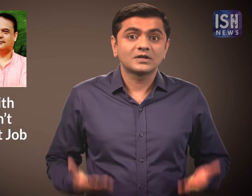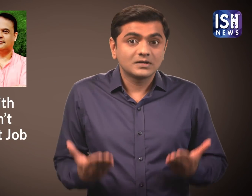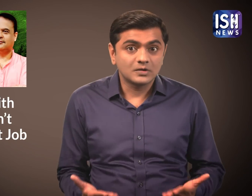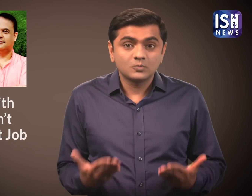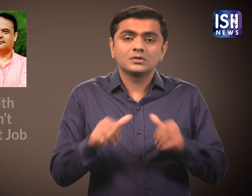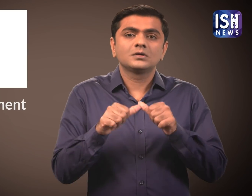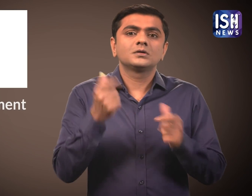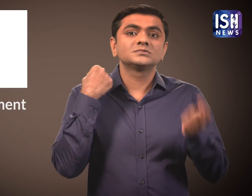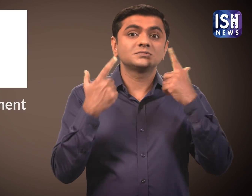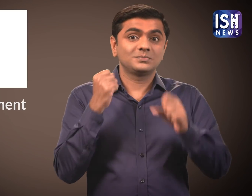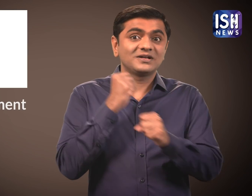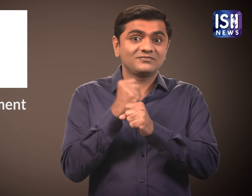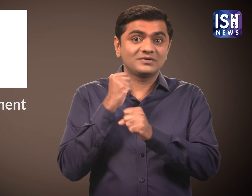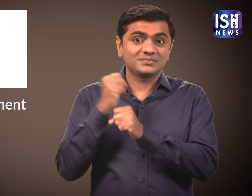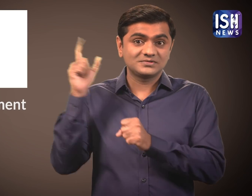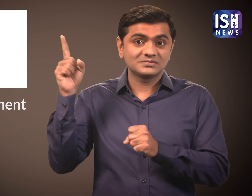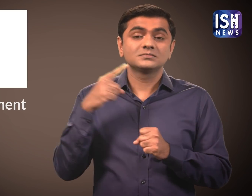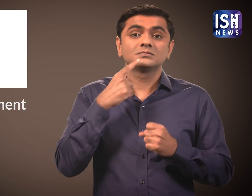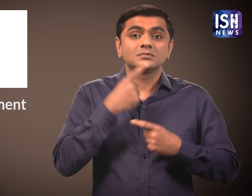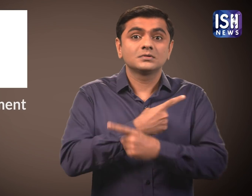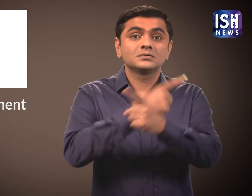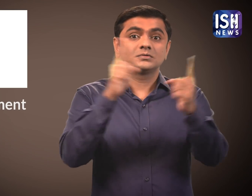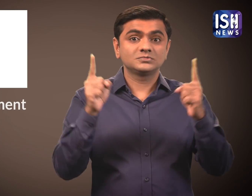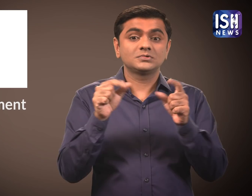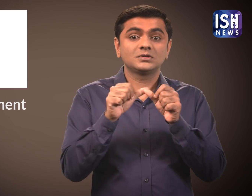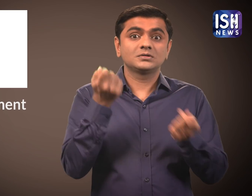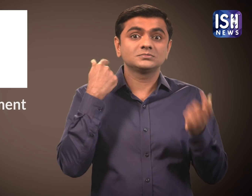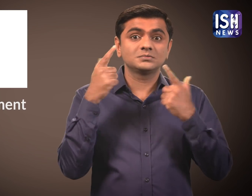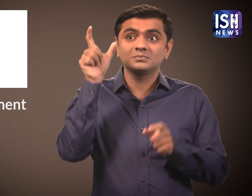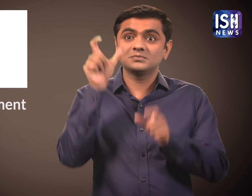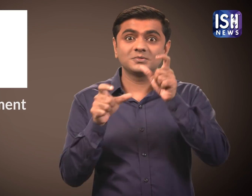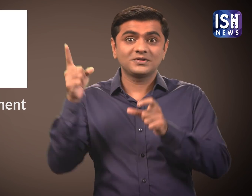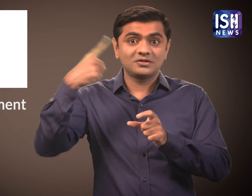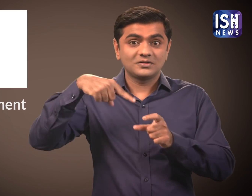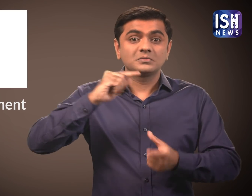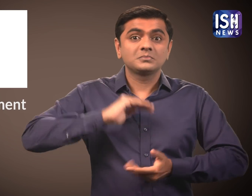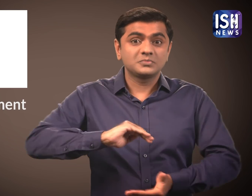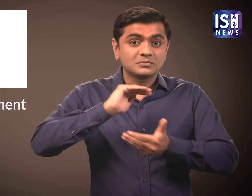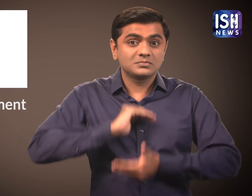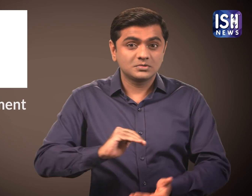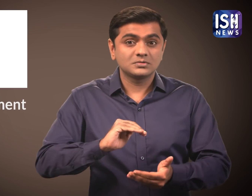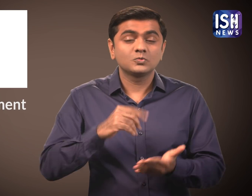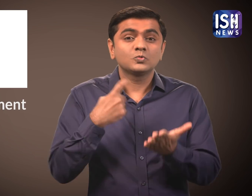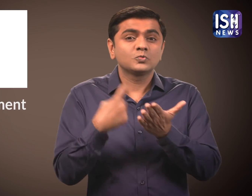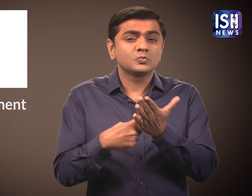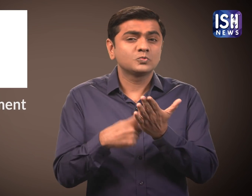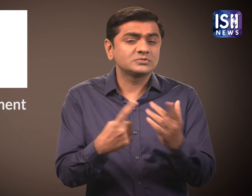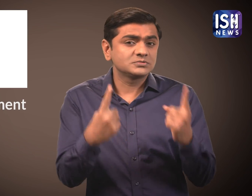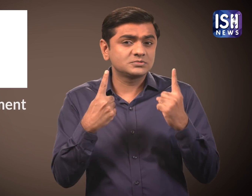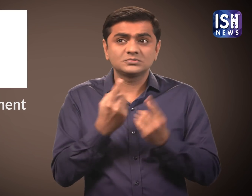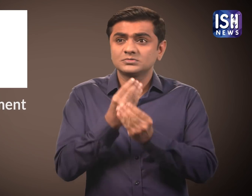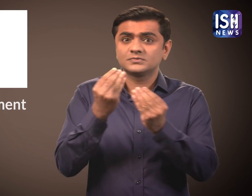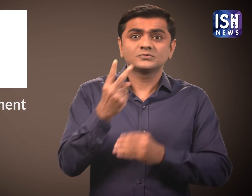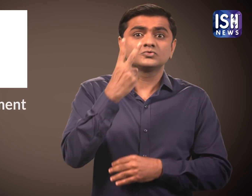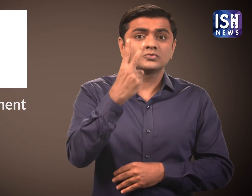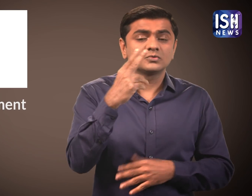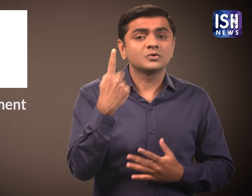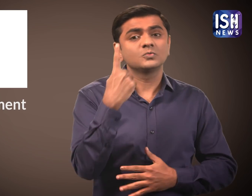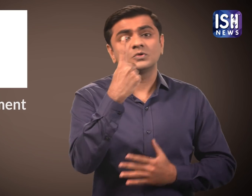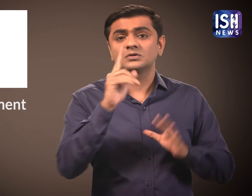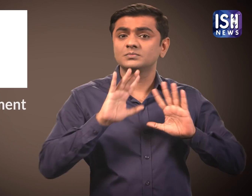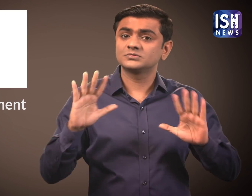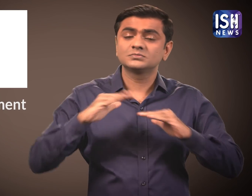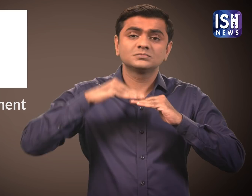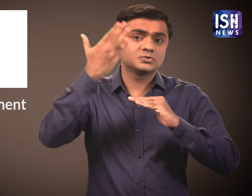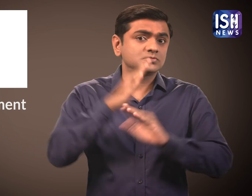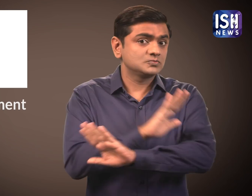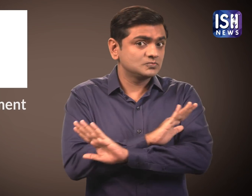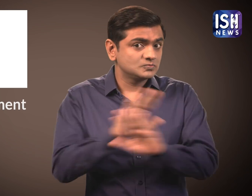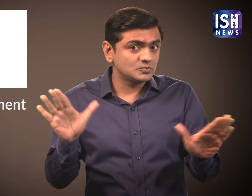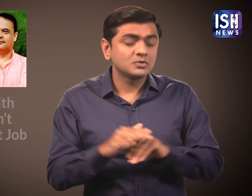Now the Assam Government has introduced strict rules and said families can not have more than two children.